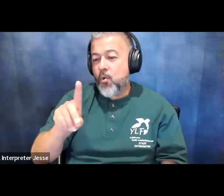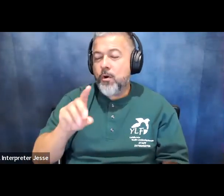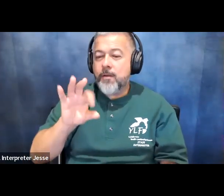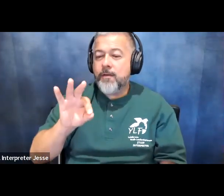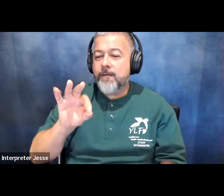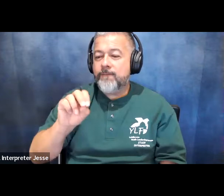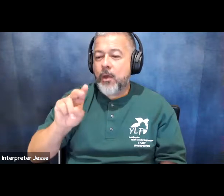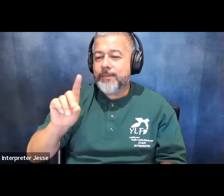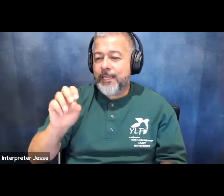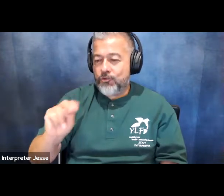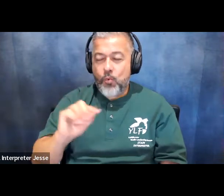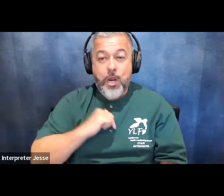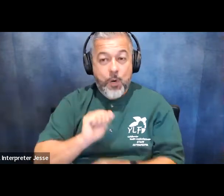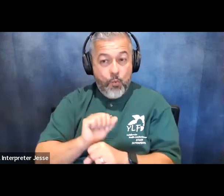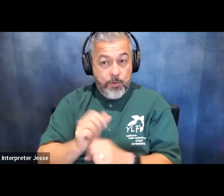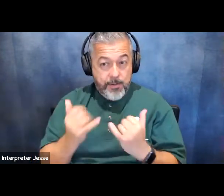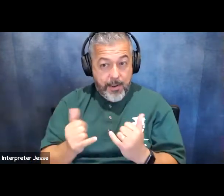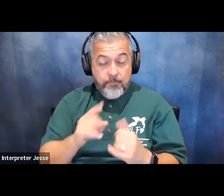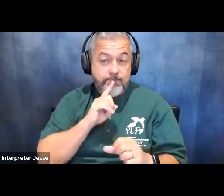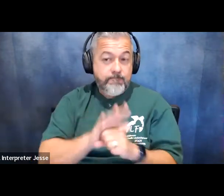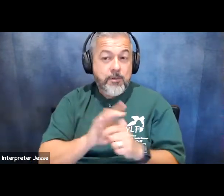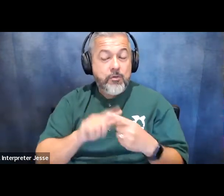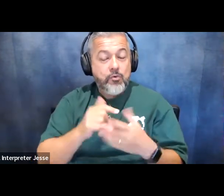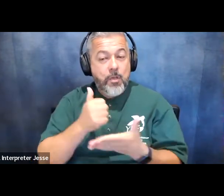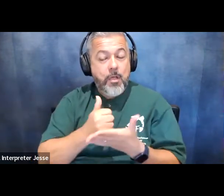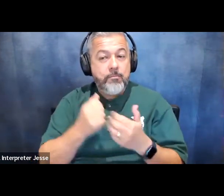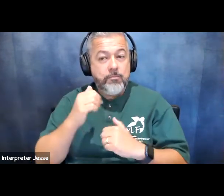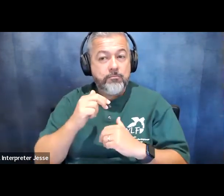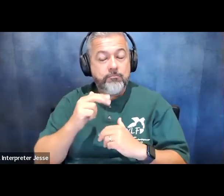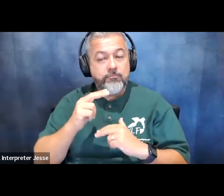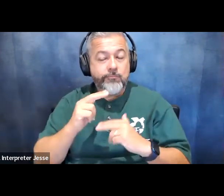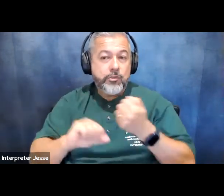is really committed to helping support and build the next generation of disabled leaders i think